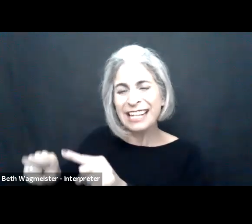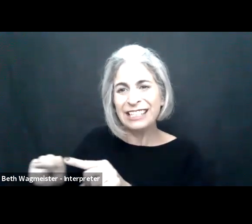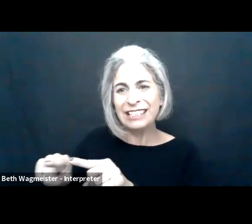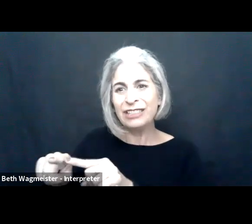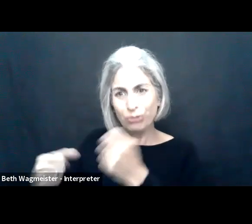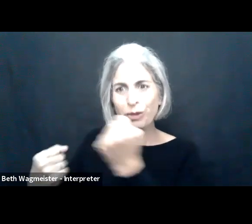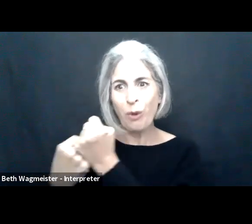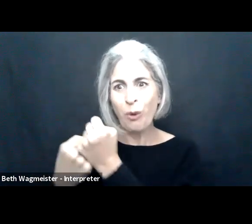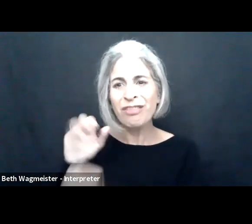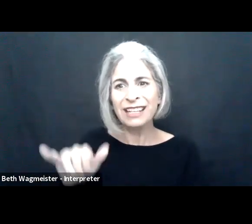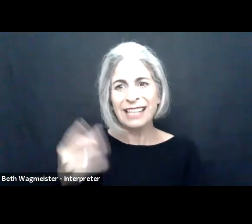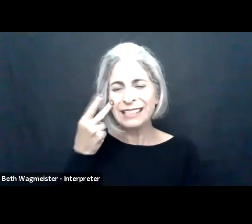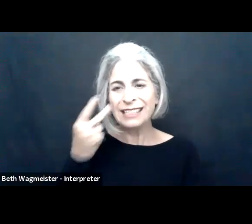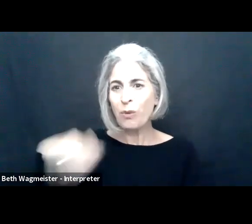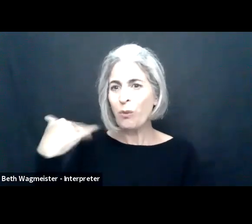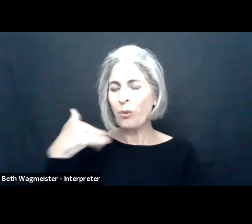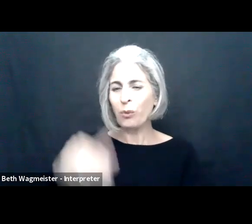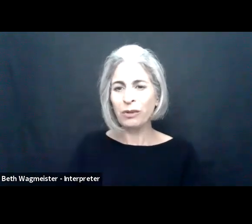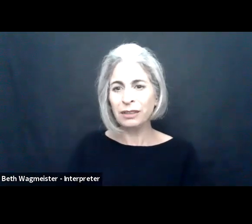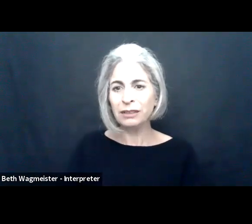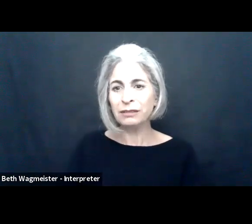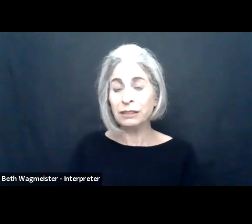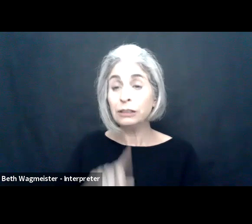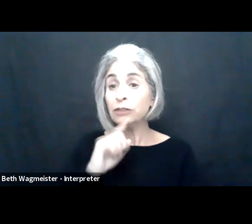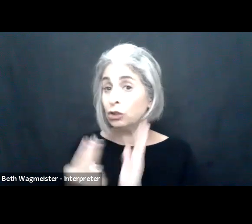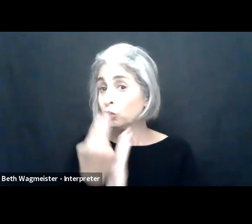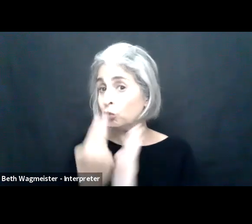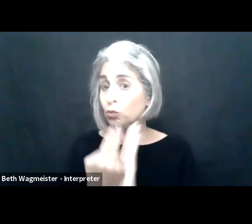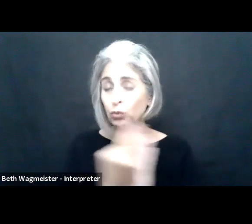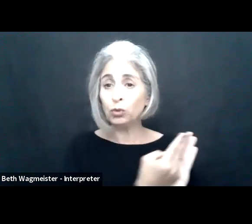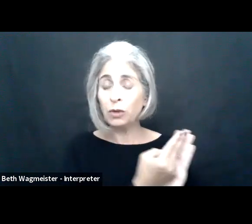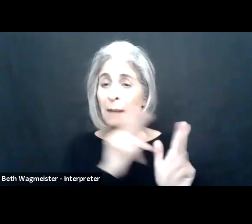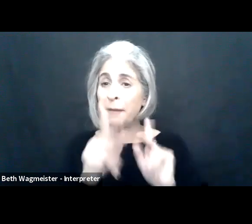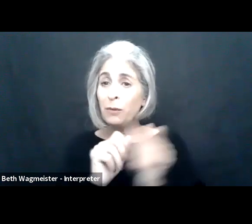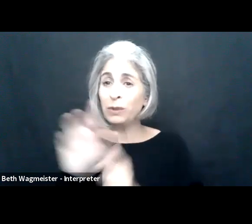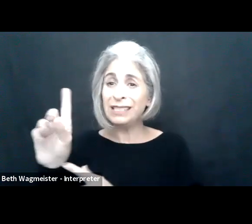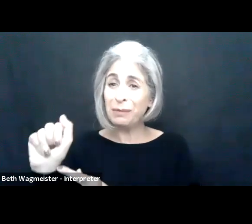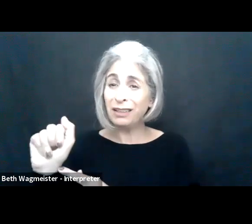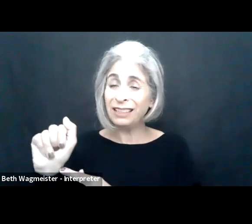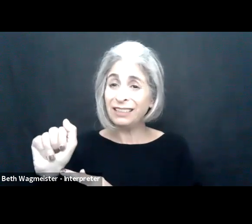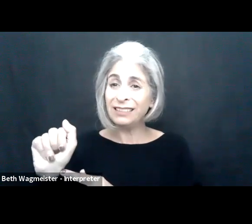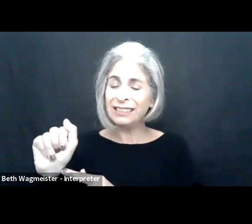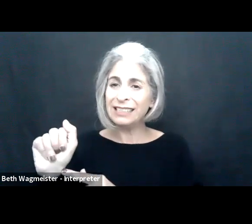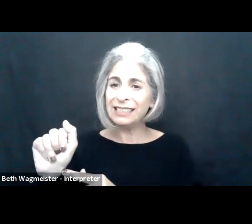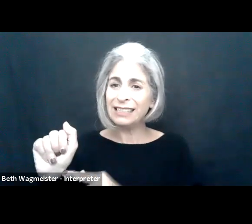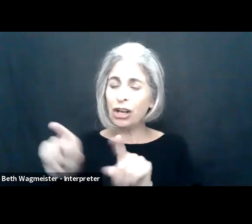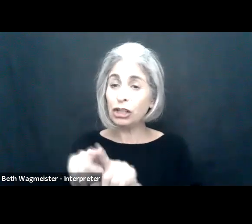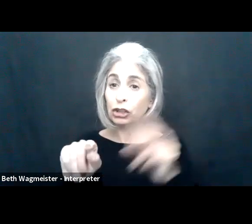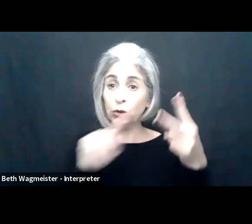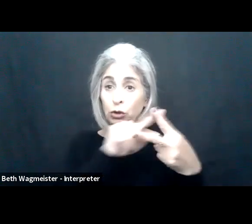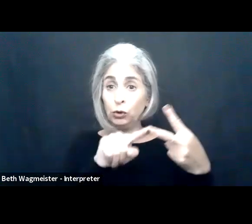And I love Axel's talk that opened this about the number of attendees here who find it favorable. That's true of employees at large but